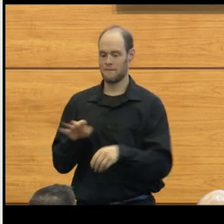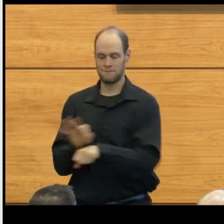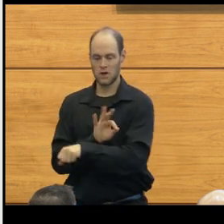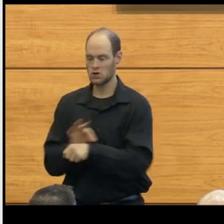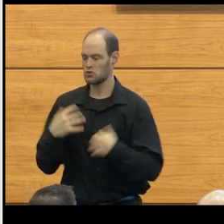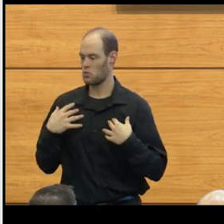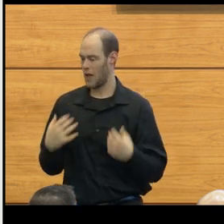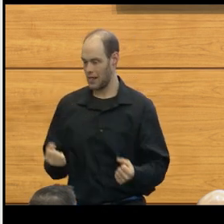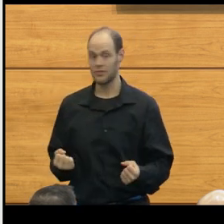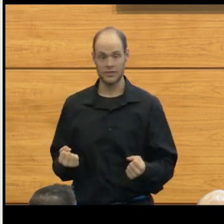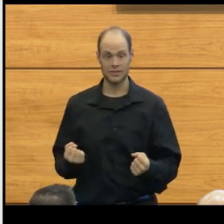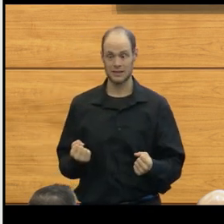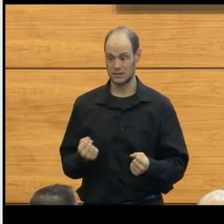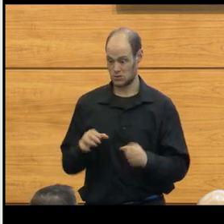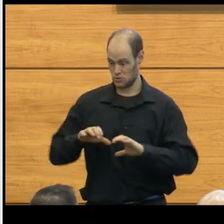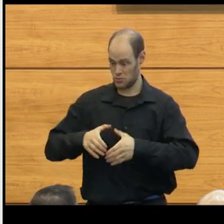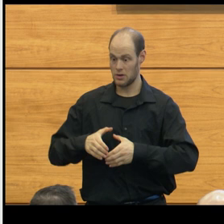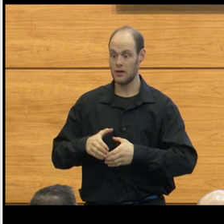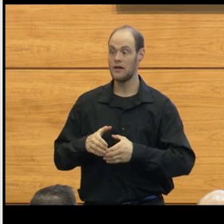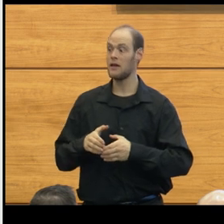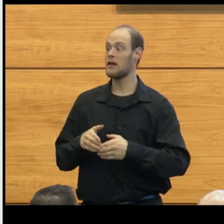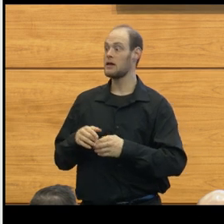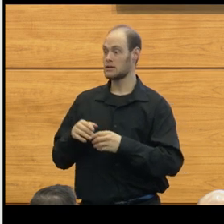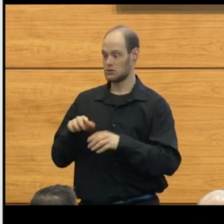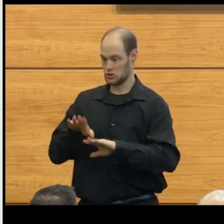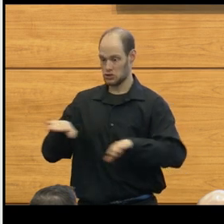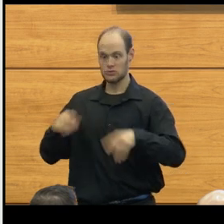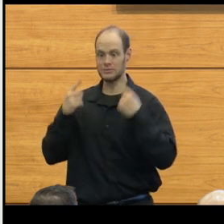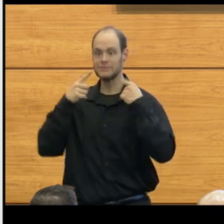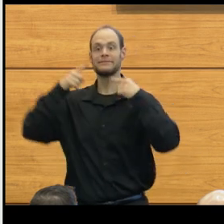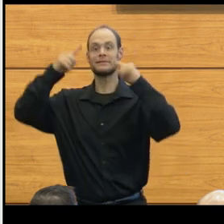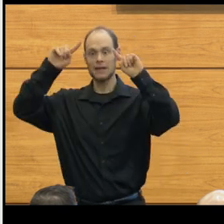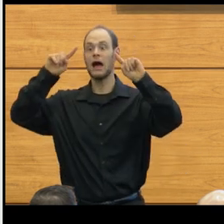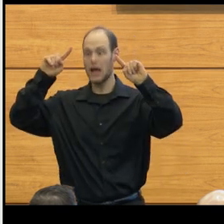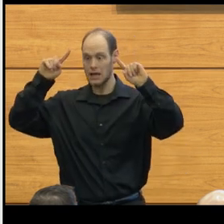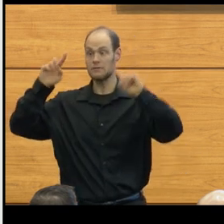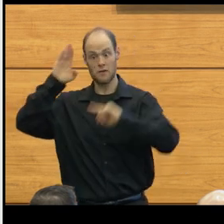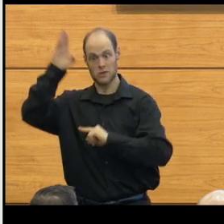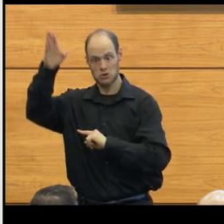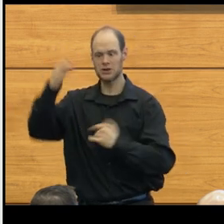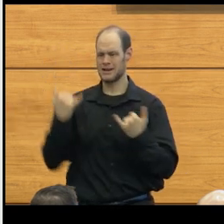because the long-term outcome of children with brain tumors it's something that's really possible now.